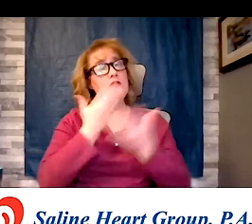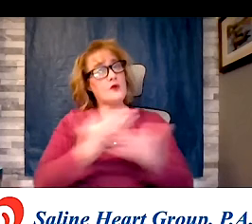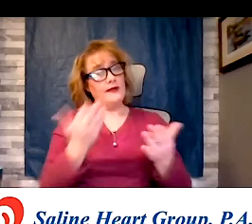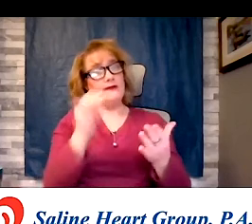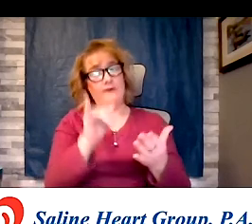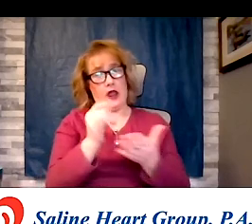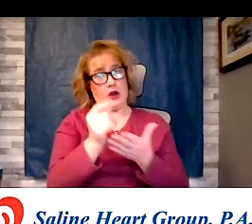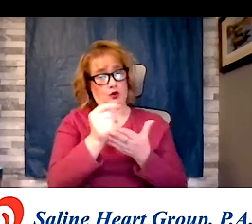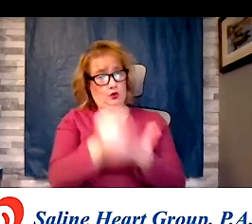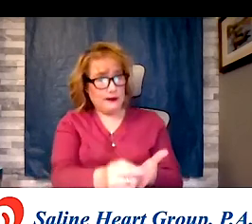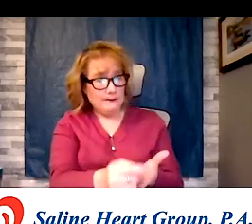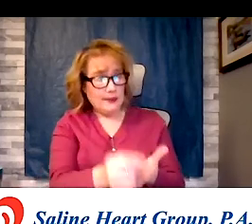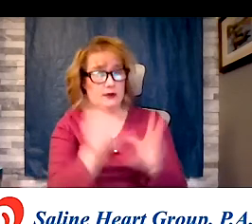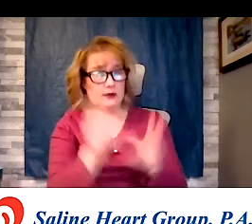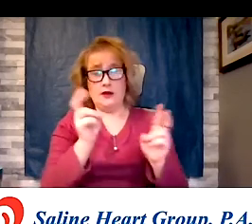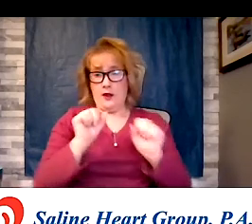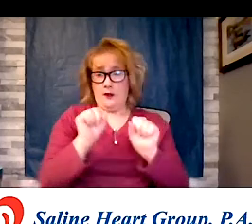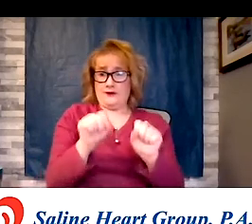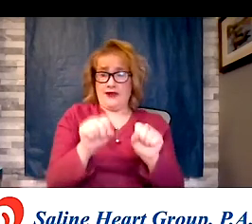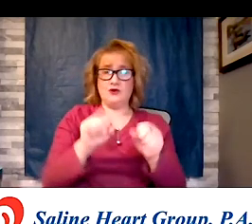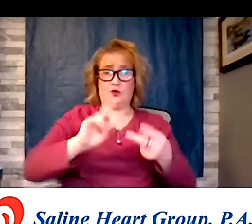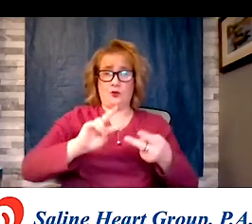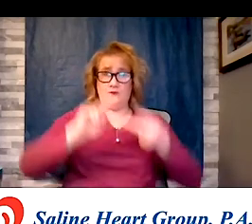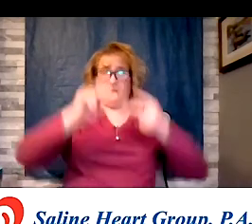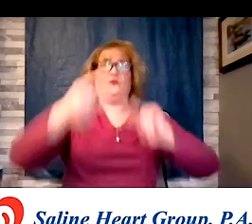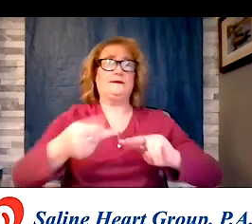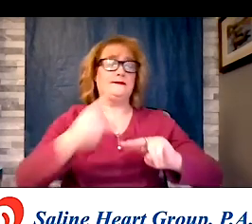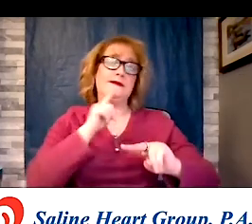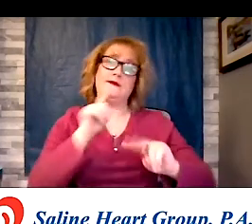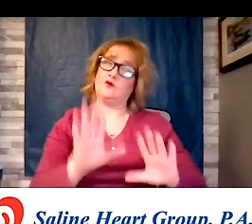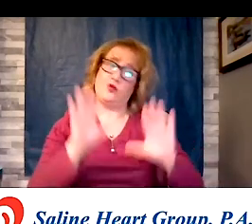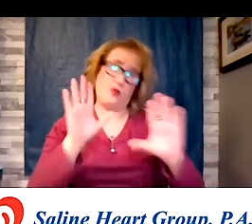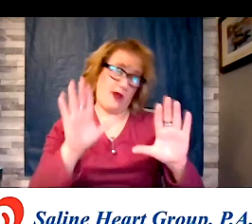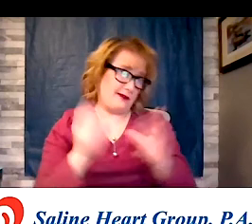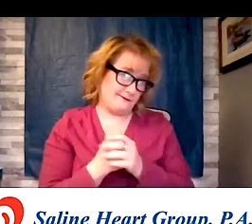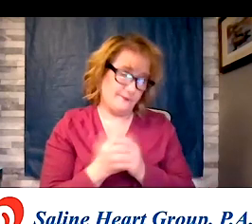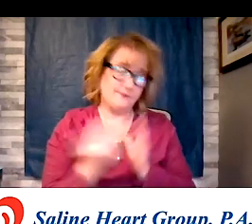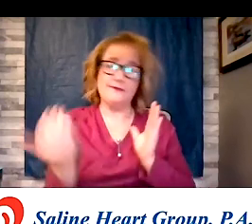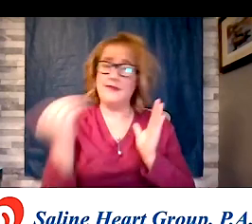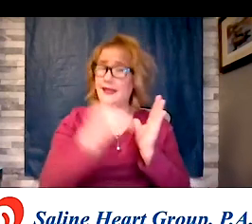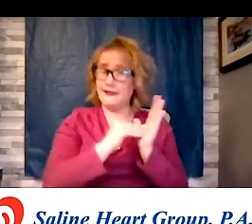reversal is just so great. So again, looking at this list, hypertension, diabetes,